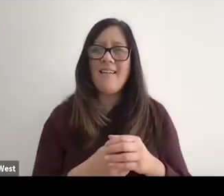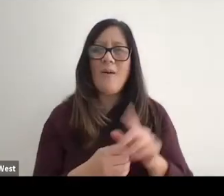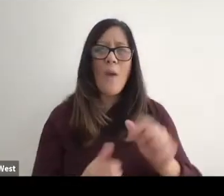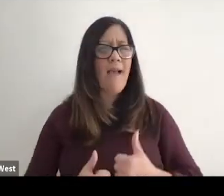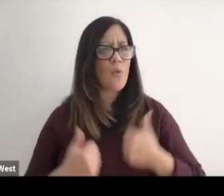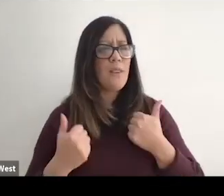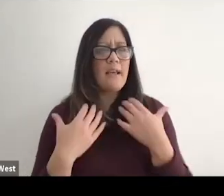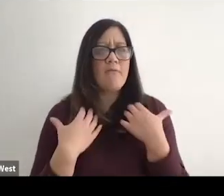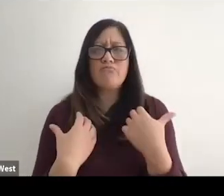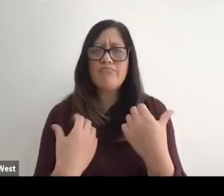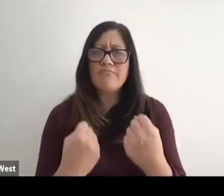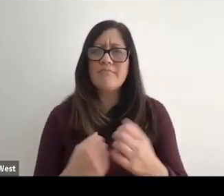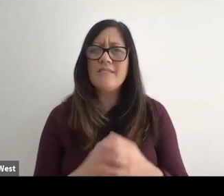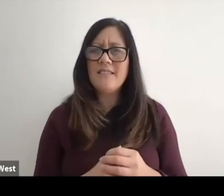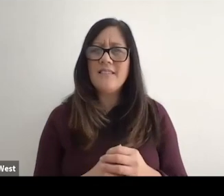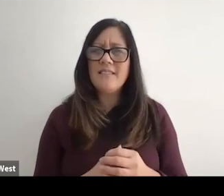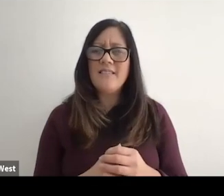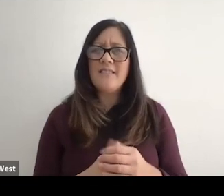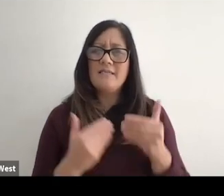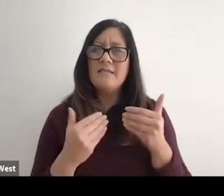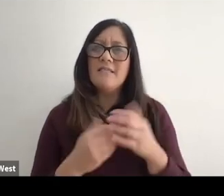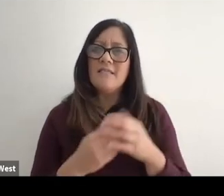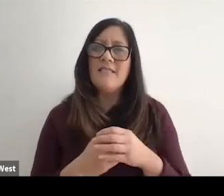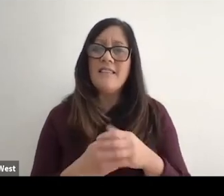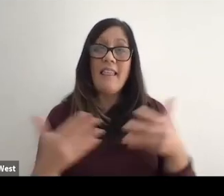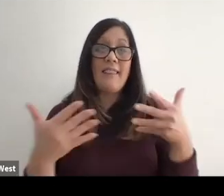have a different mindset and we're going to live courageously to actually amputate